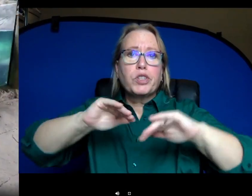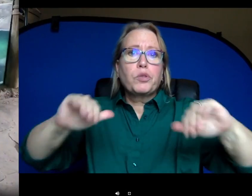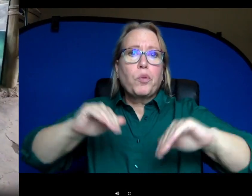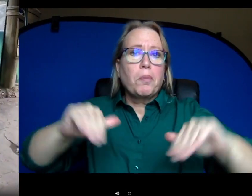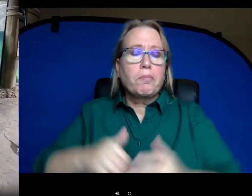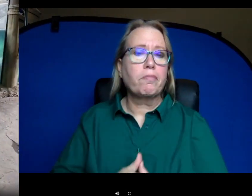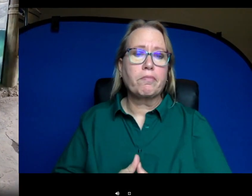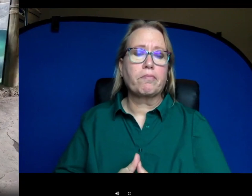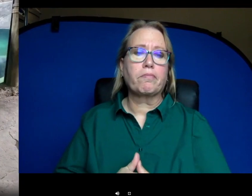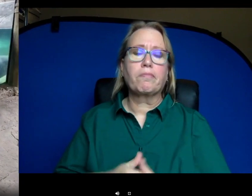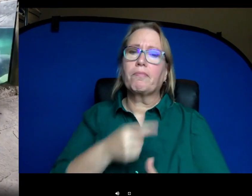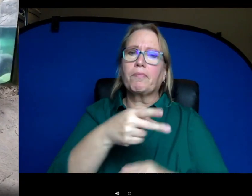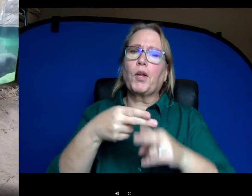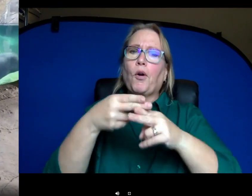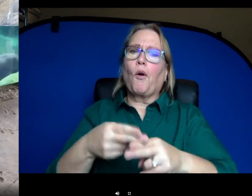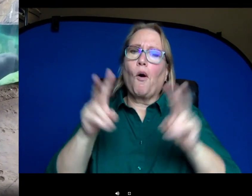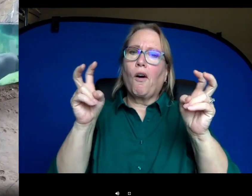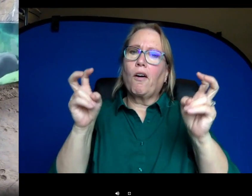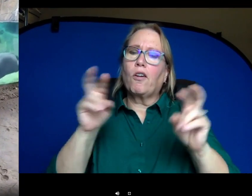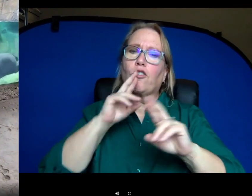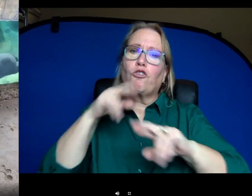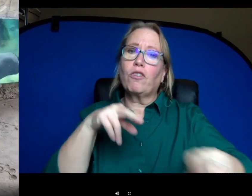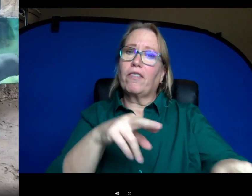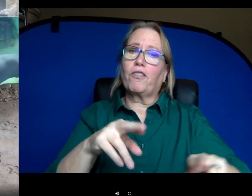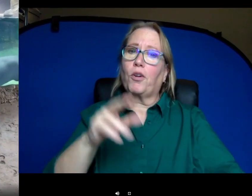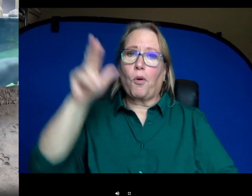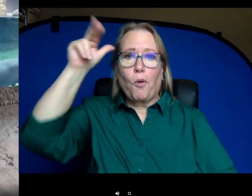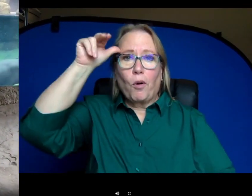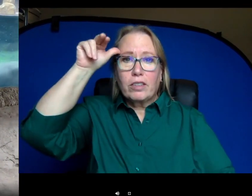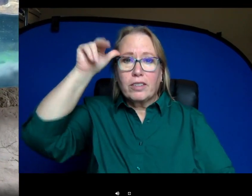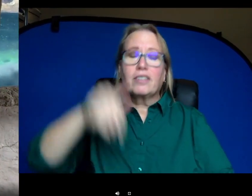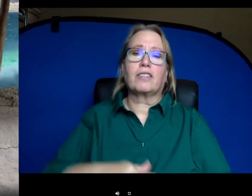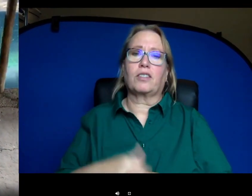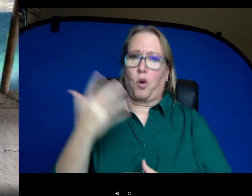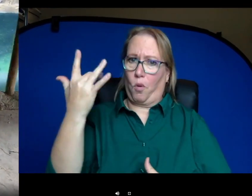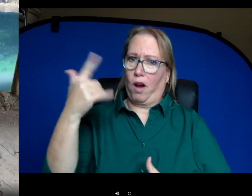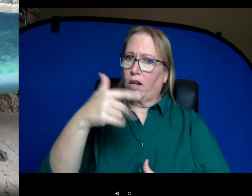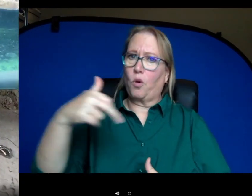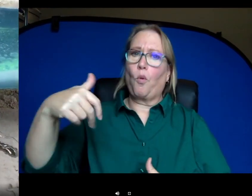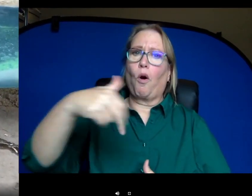known as the river horse because they walk through the water and um they sink.